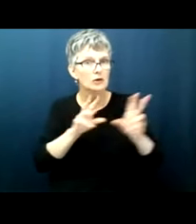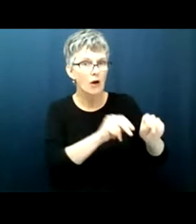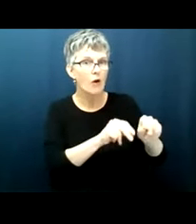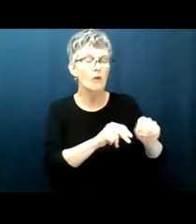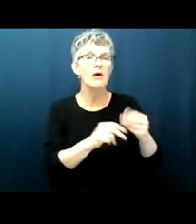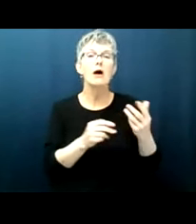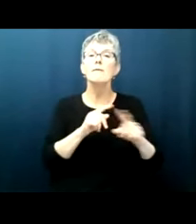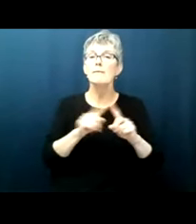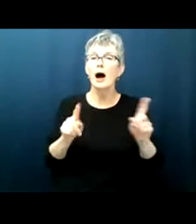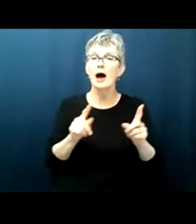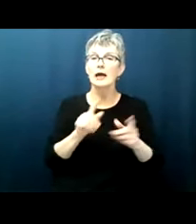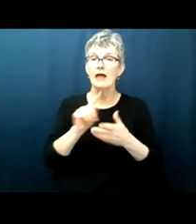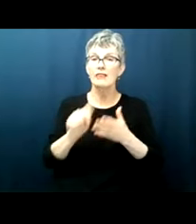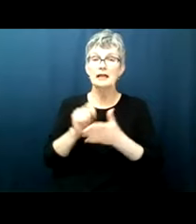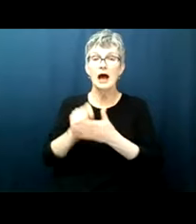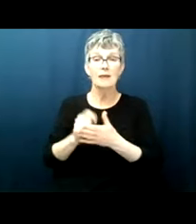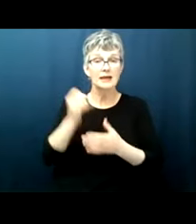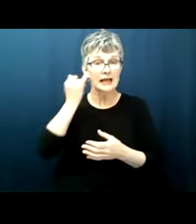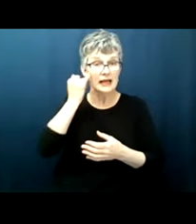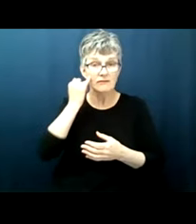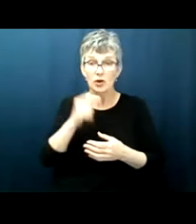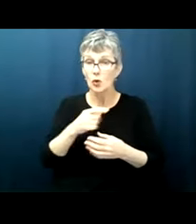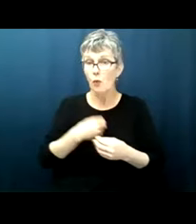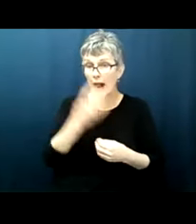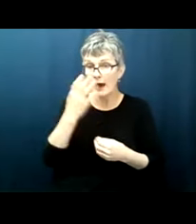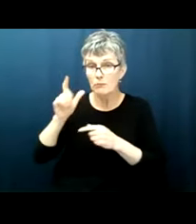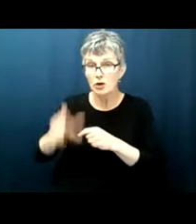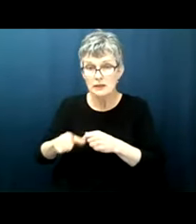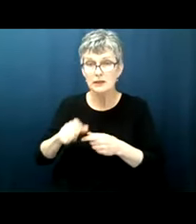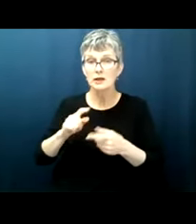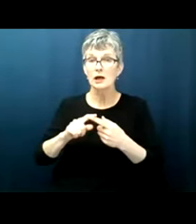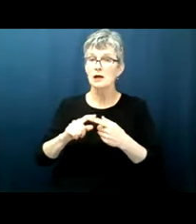you know maybe didn't look too poor or too dangerous uh the registrar would simply check